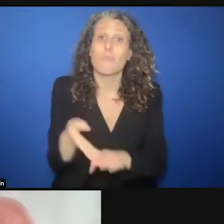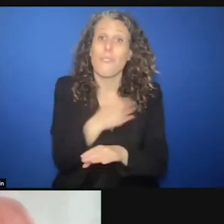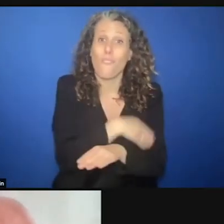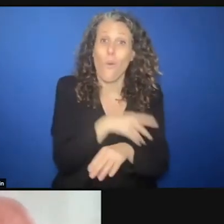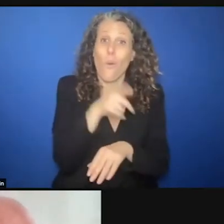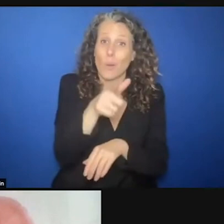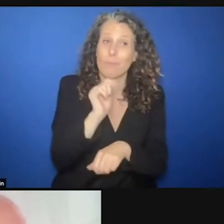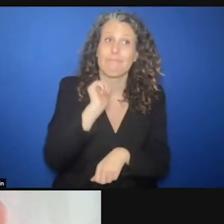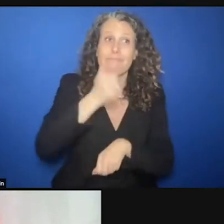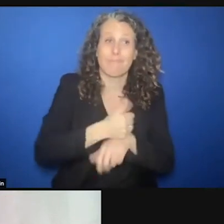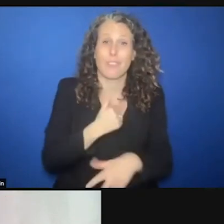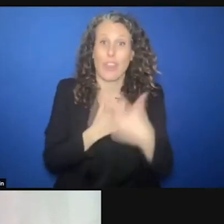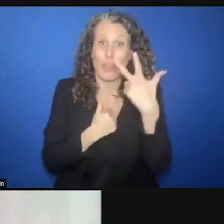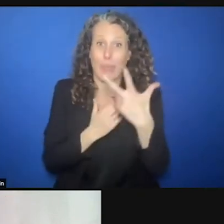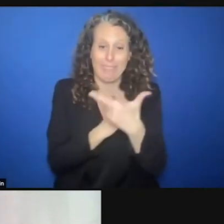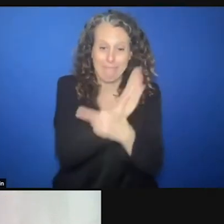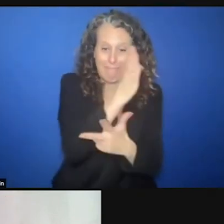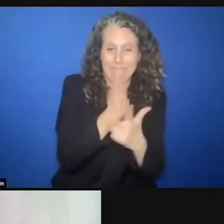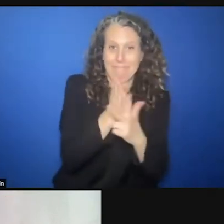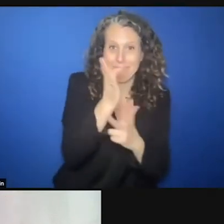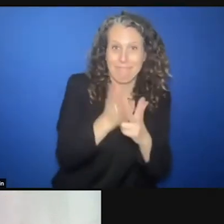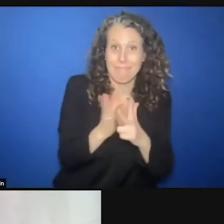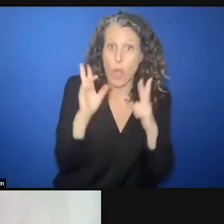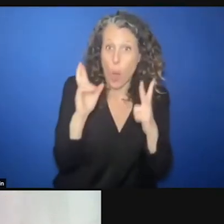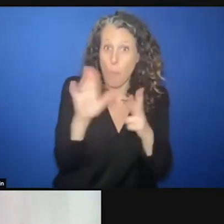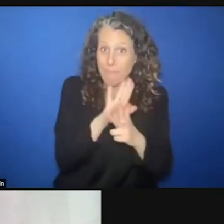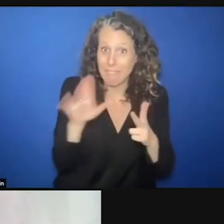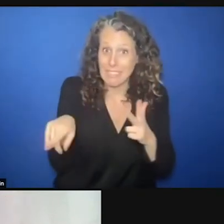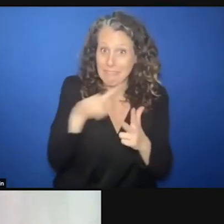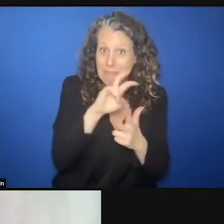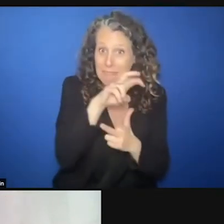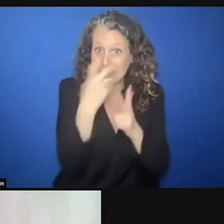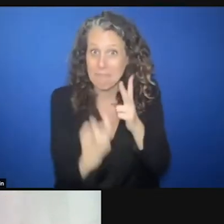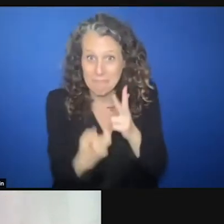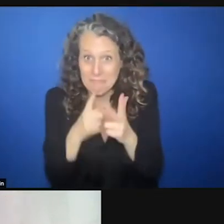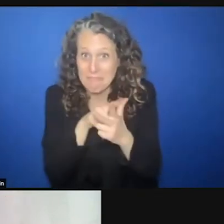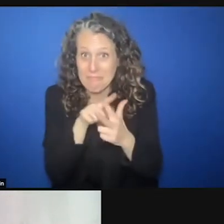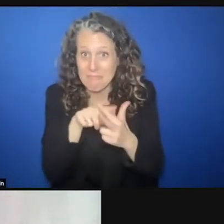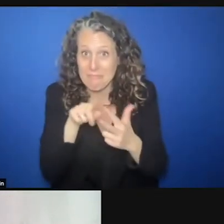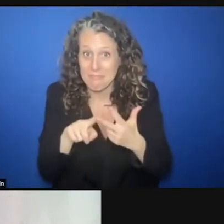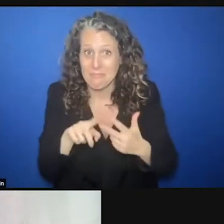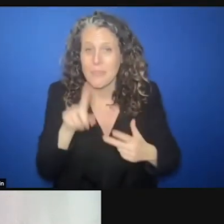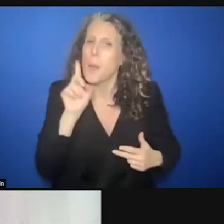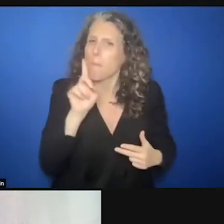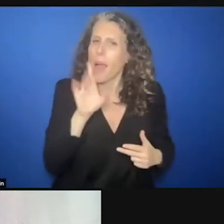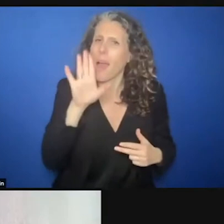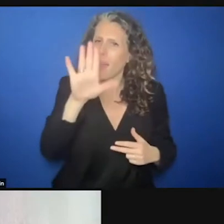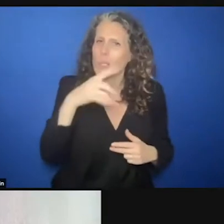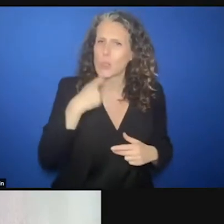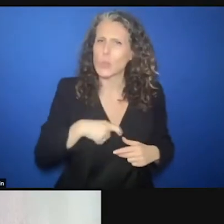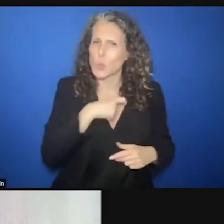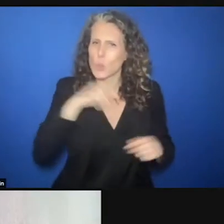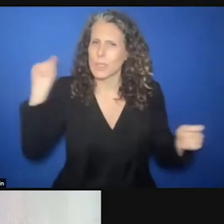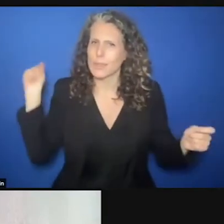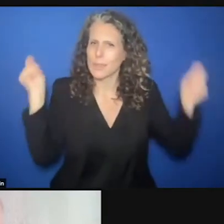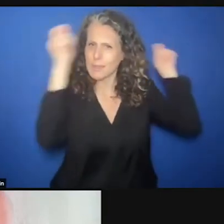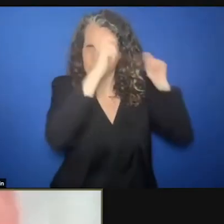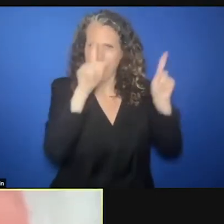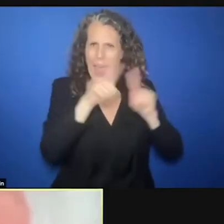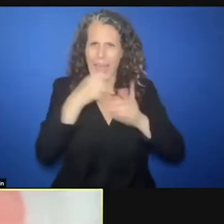beginning in your intervention. But your response to that. But specifically with your Swiss donor hat on, I give you the floor, sir. >> AMBASSADOR MANUEL BESSLER: Thank you very much,